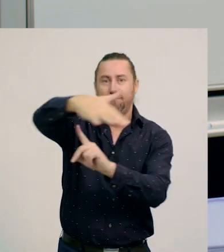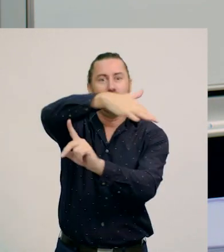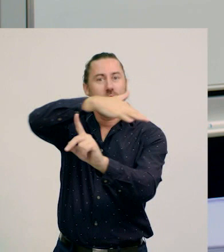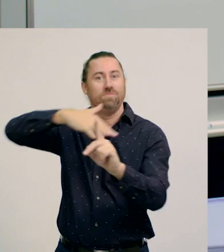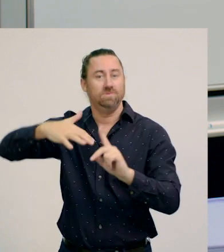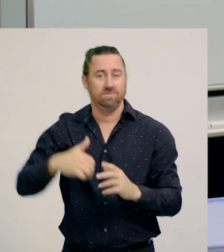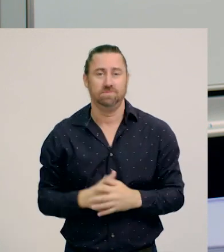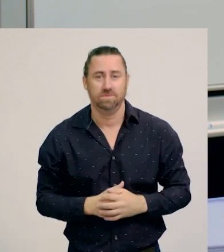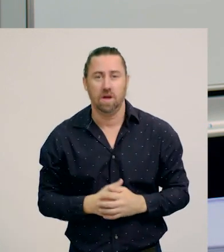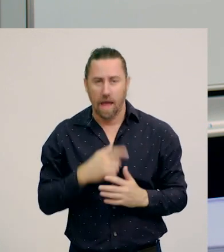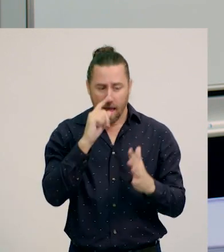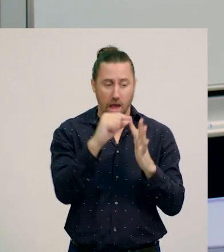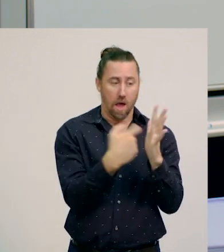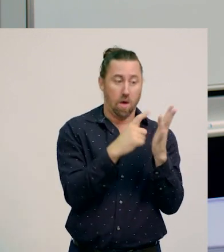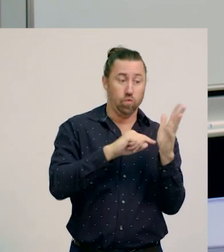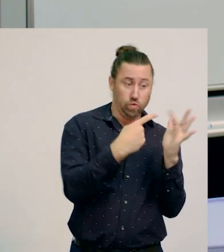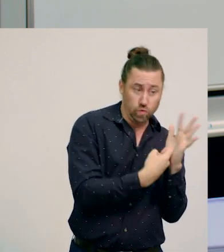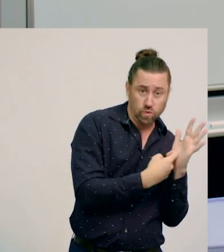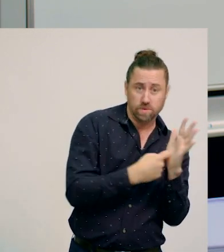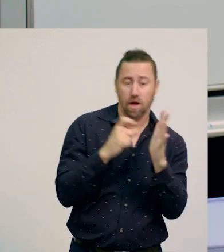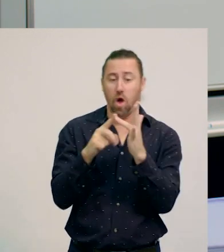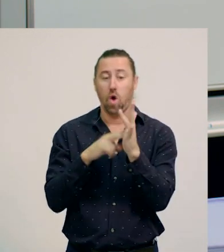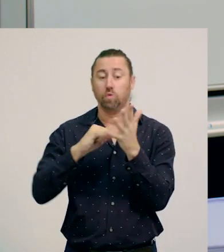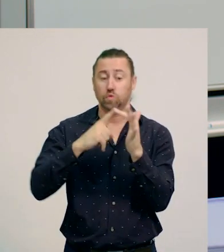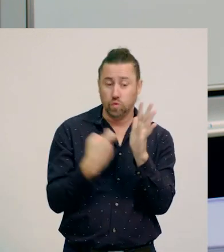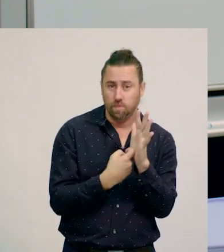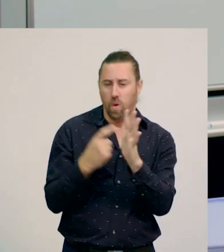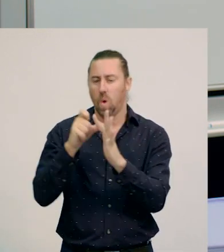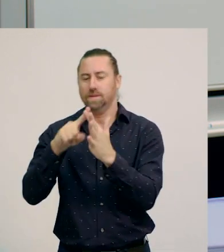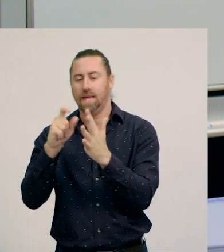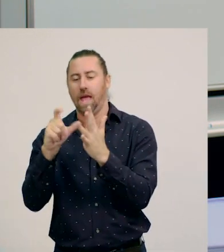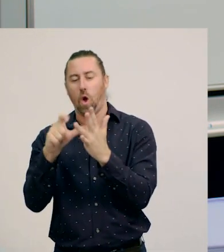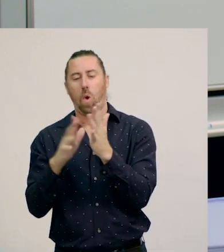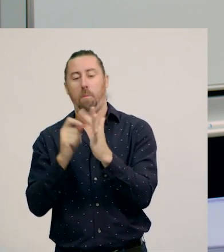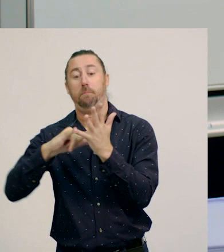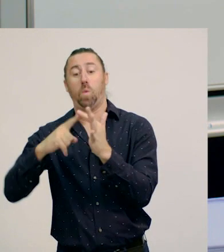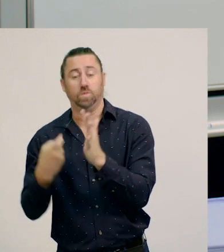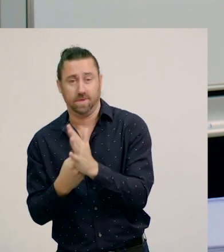And they can be identified as a producer, consumer, and decomposer.